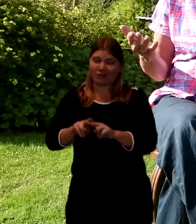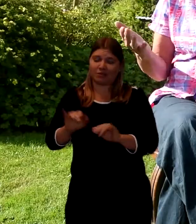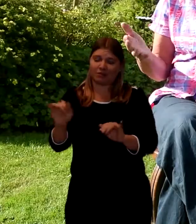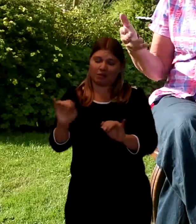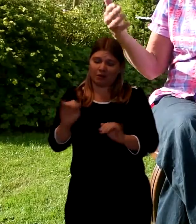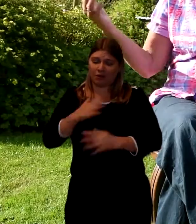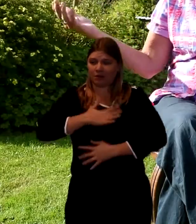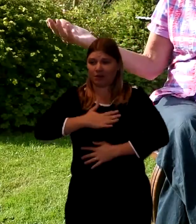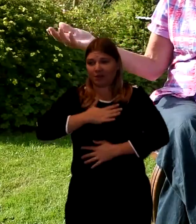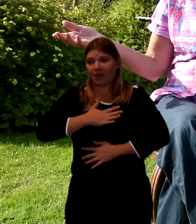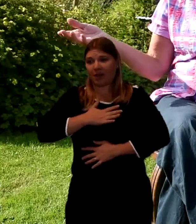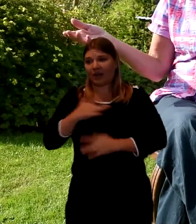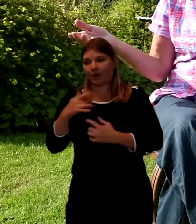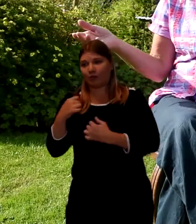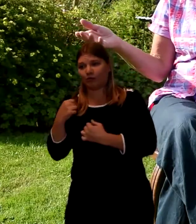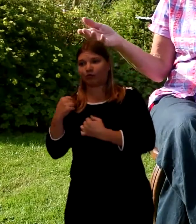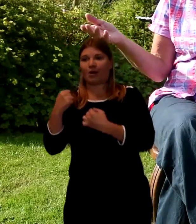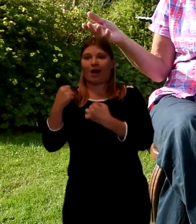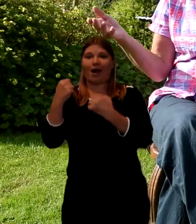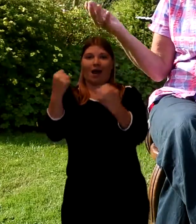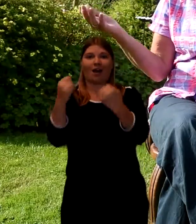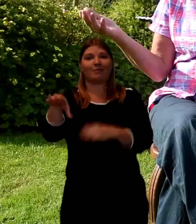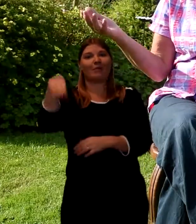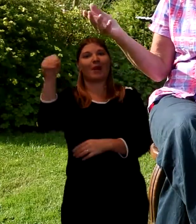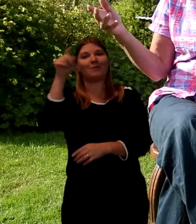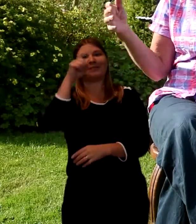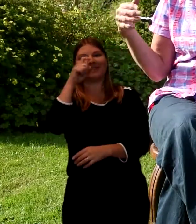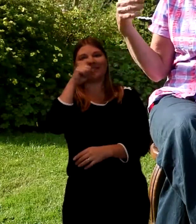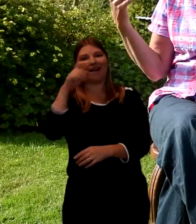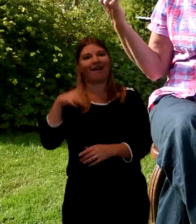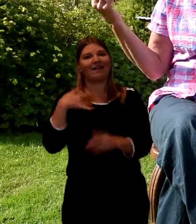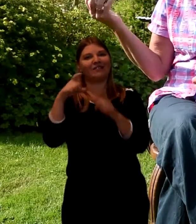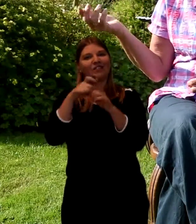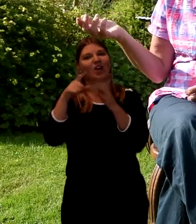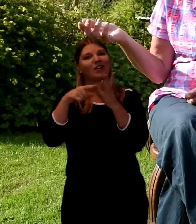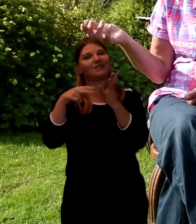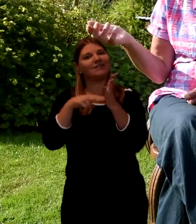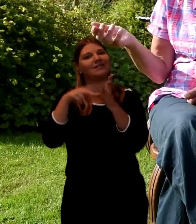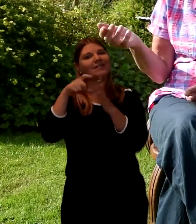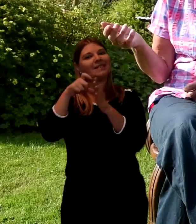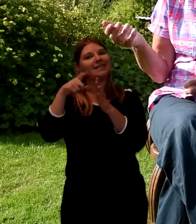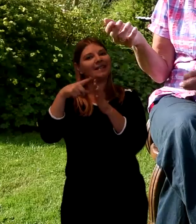And then we had to go up, pick my sister up on the way up who lived near Dundee. And then go on up.